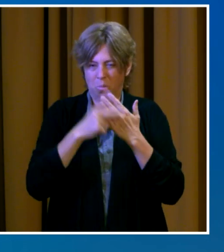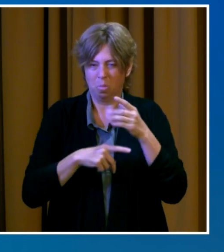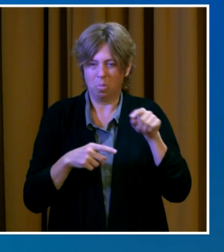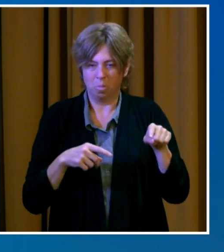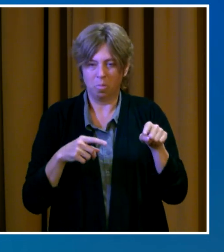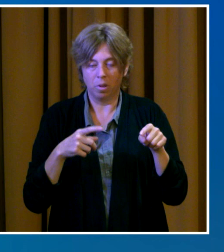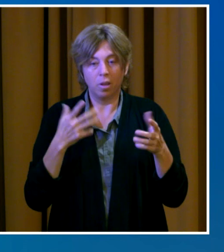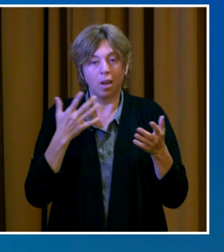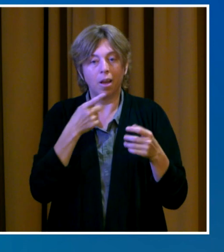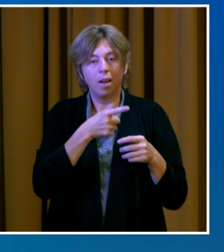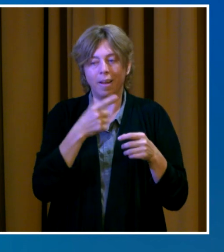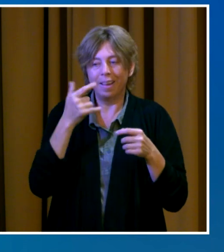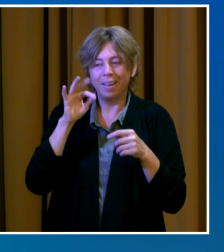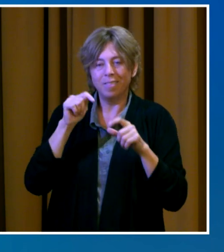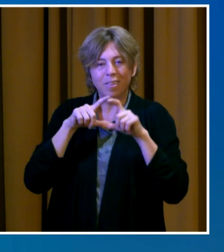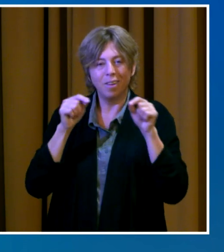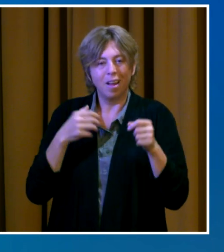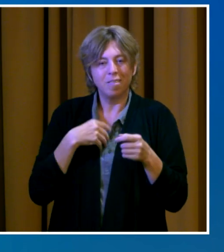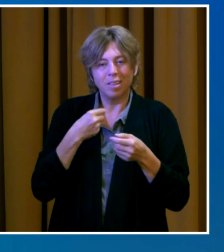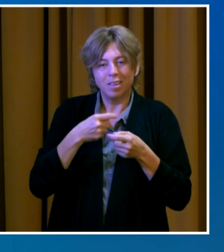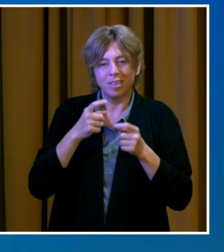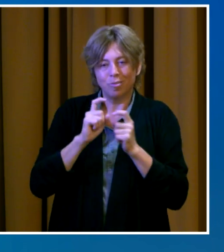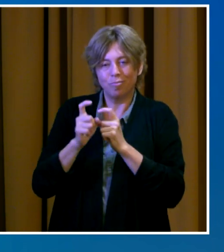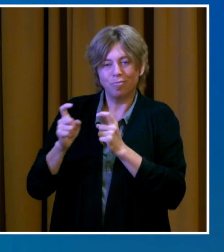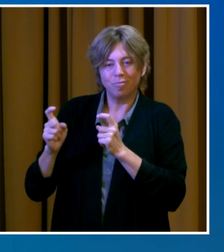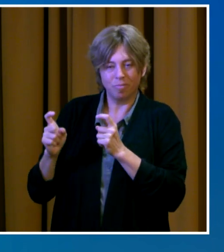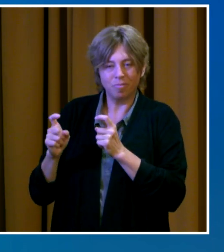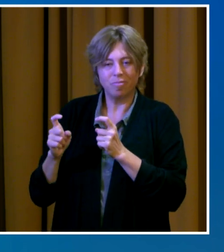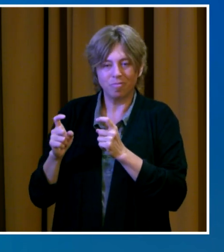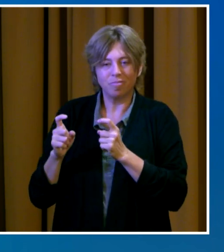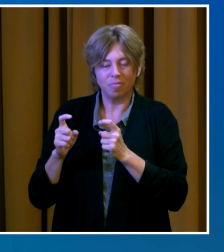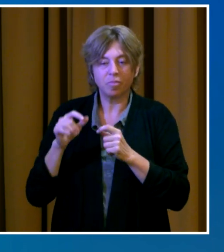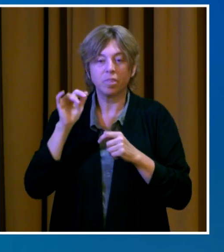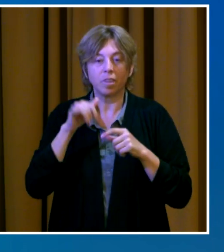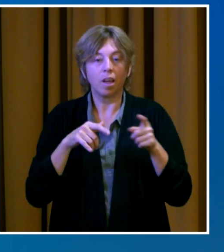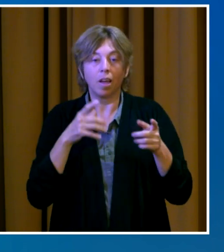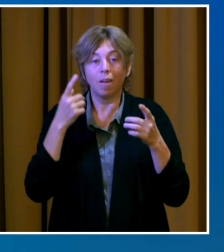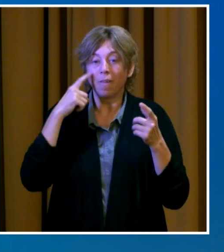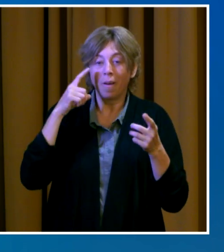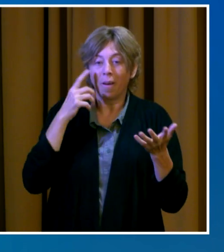small businesses as we rebound from the economic impacts of the pandemic.